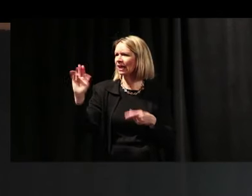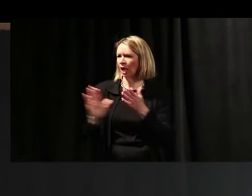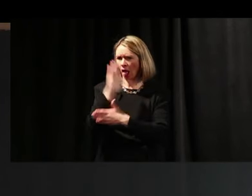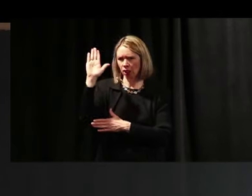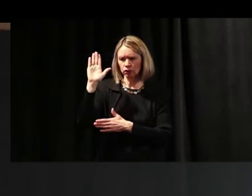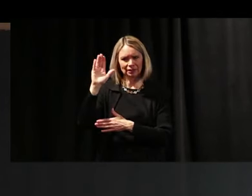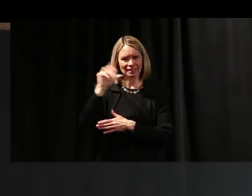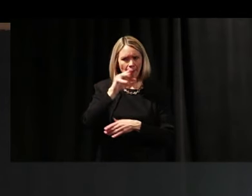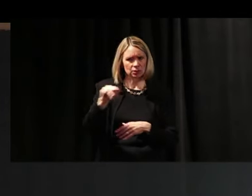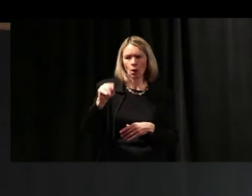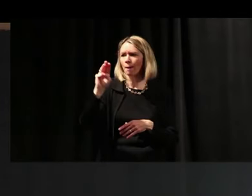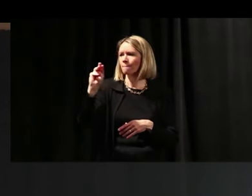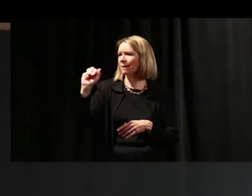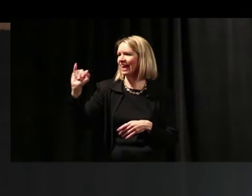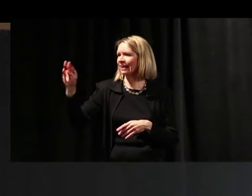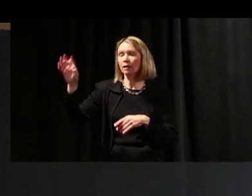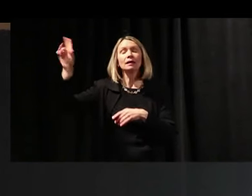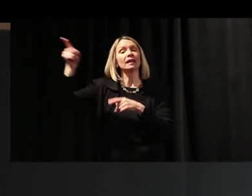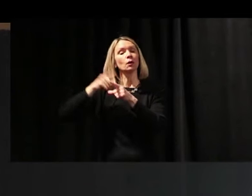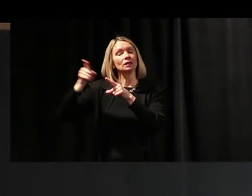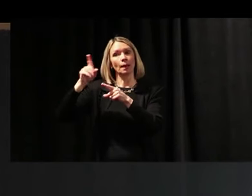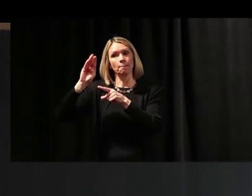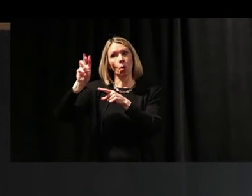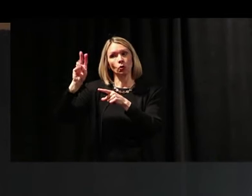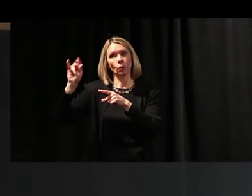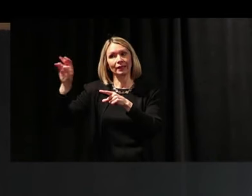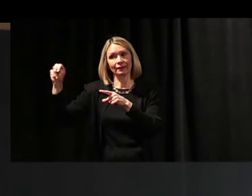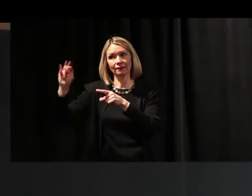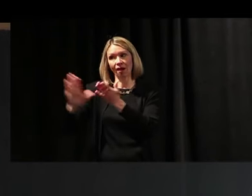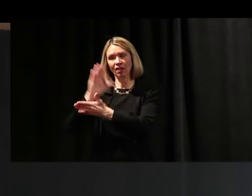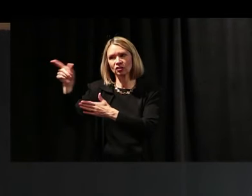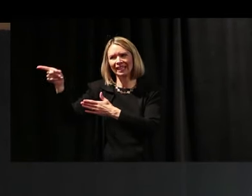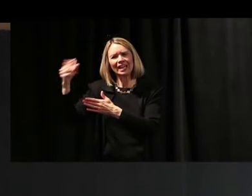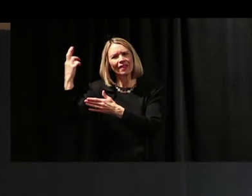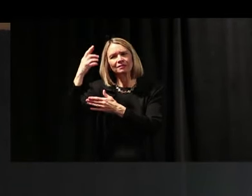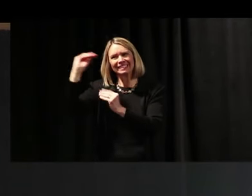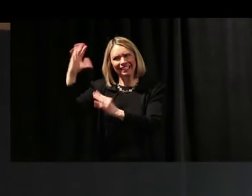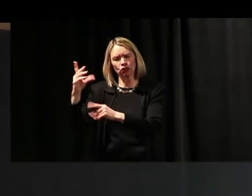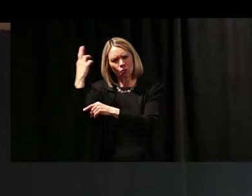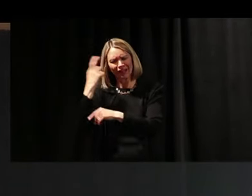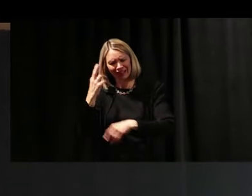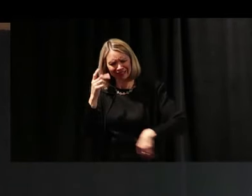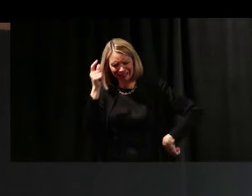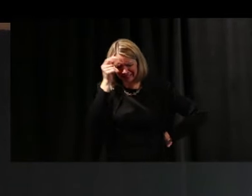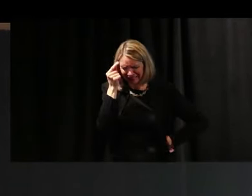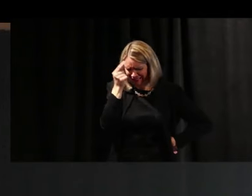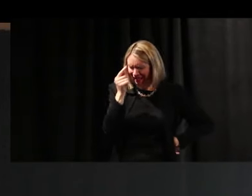Bowdin College. And he realized one day, that it was really hard to talk algebra